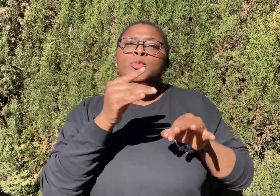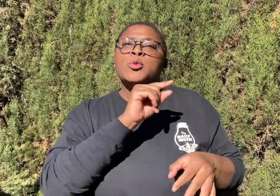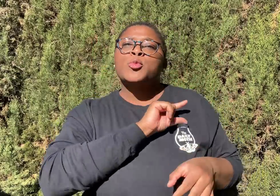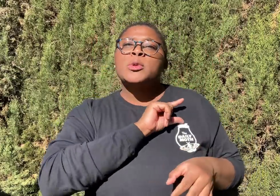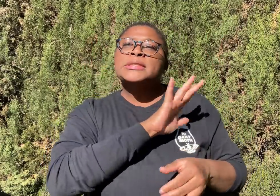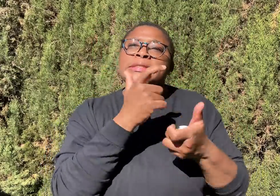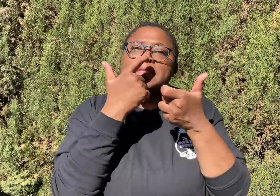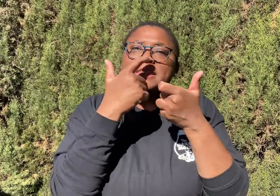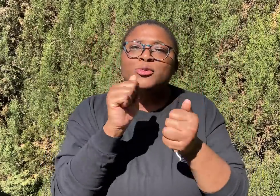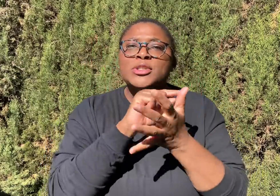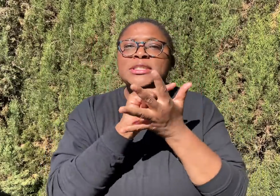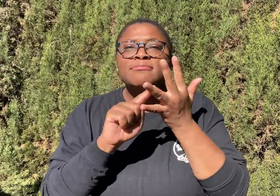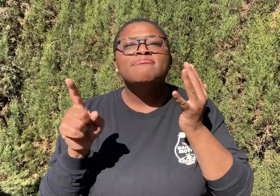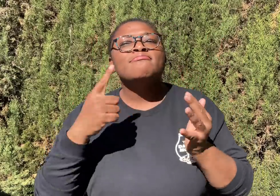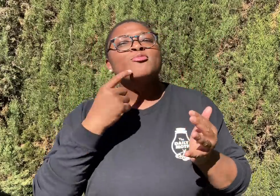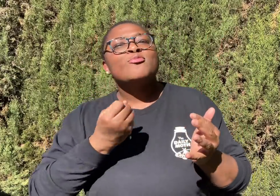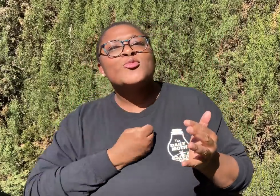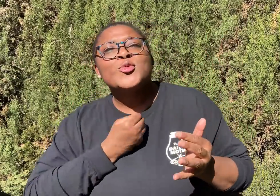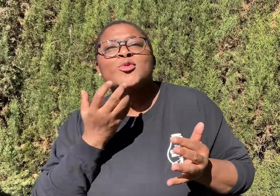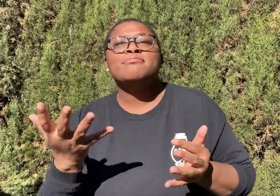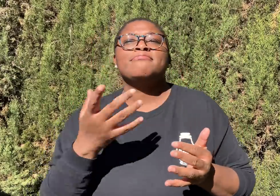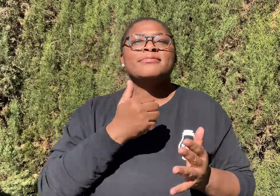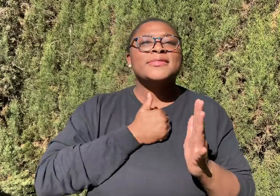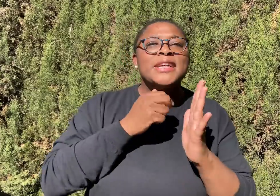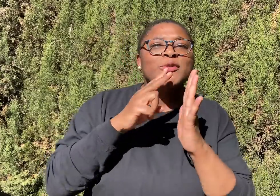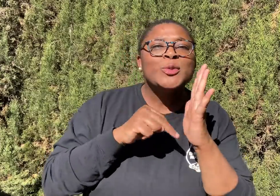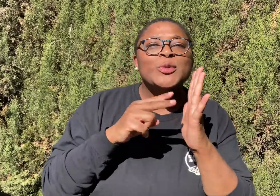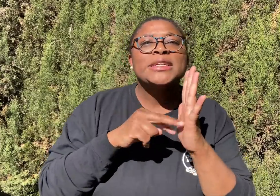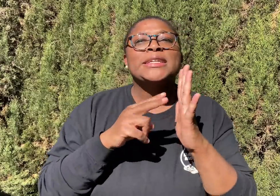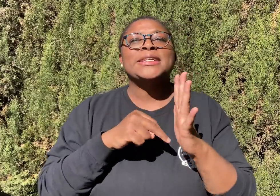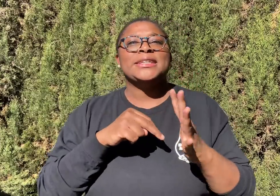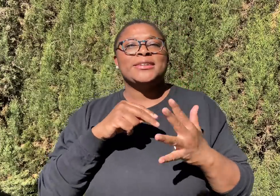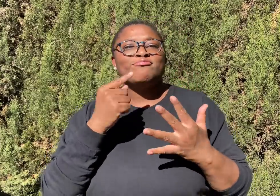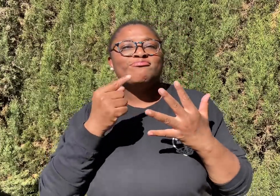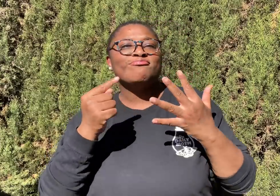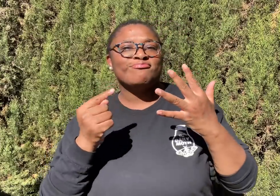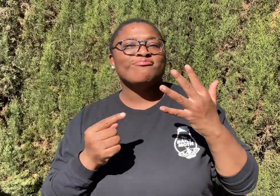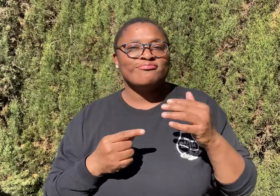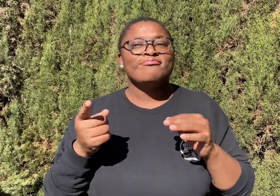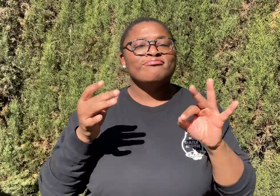Pam said Grant was interested in reading, poetry, and said